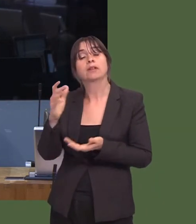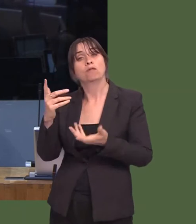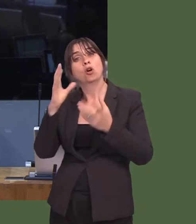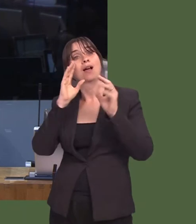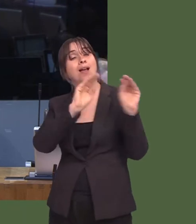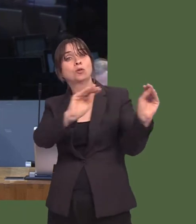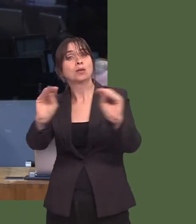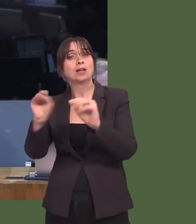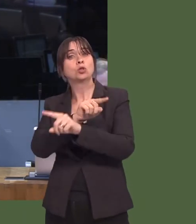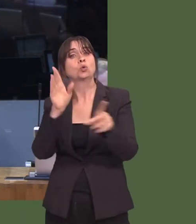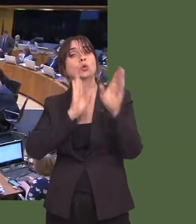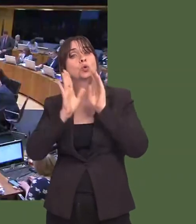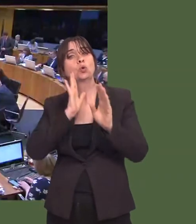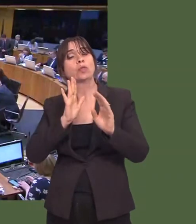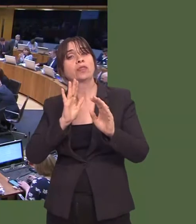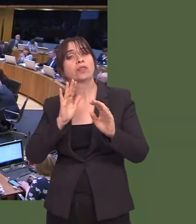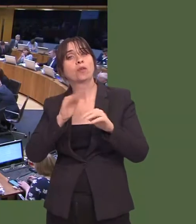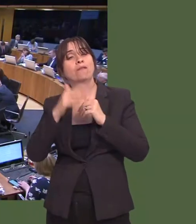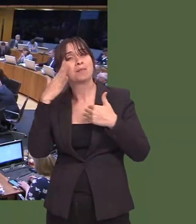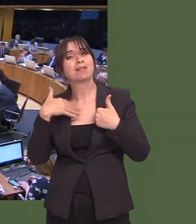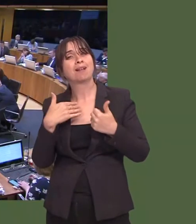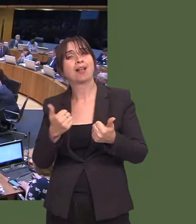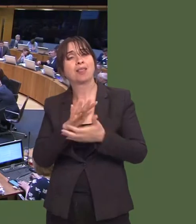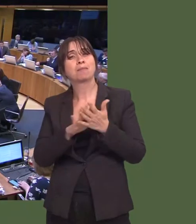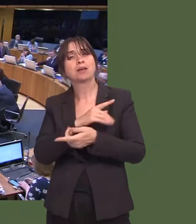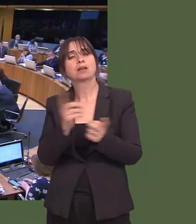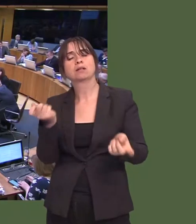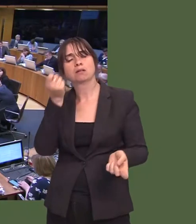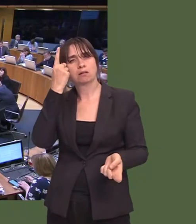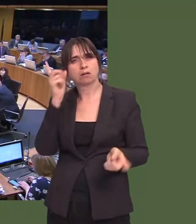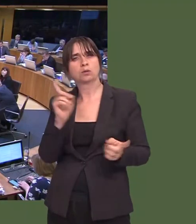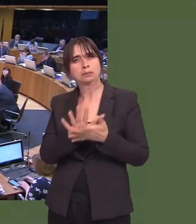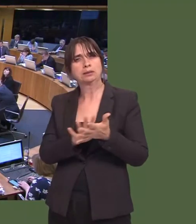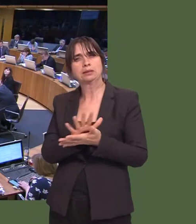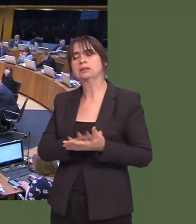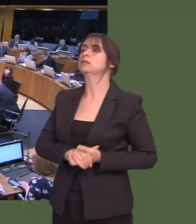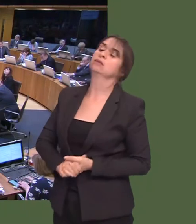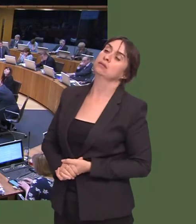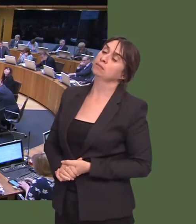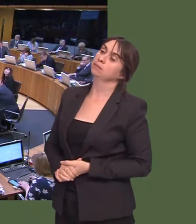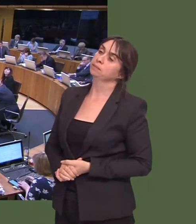y gwaith yna o godi ymwybyddiaeth? Carwyn Jones: Mae yna ymgynghorydd ym mhob ysgol uwchradd, wrth gwrs, er mwyn helpu,